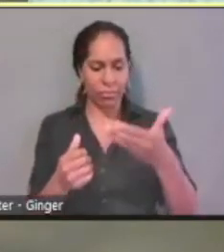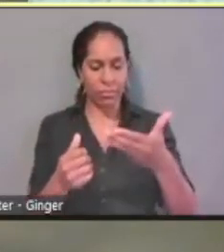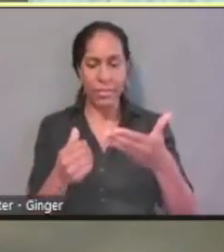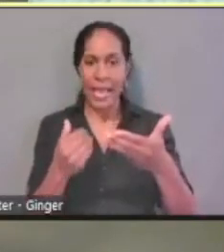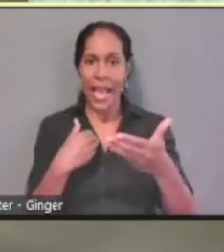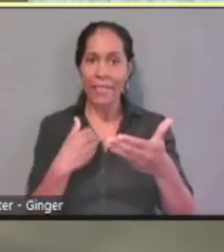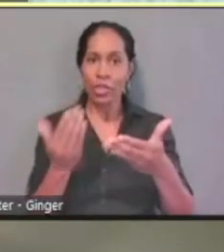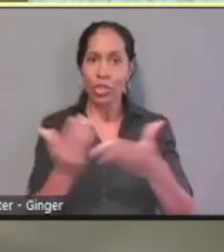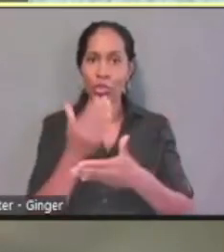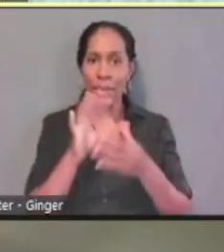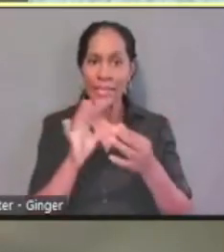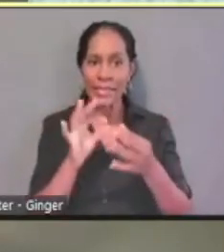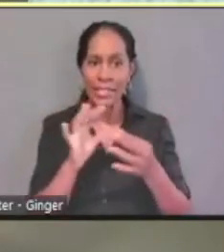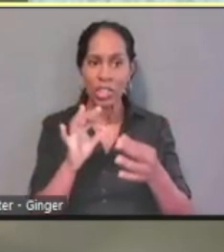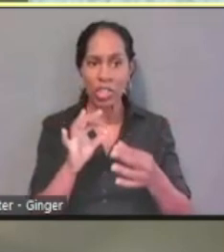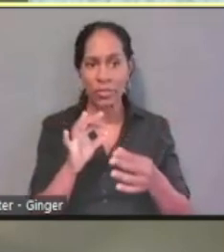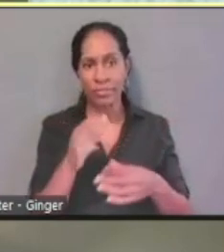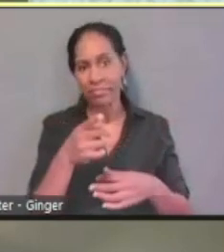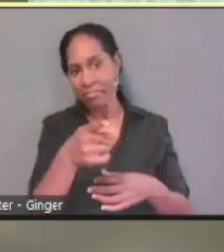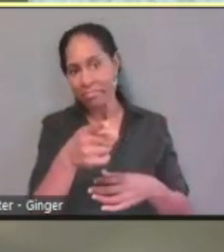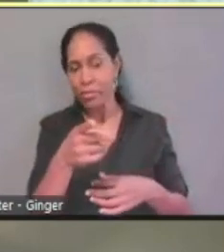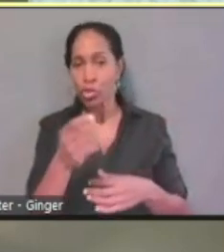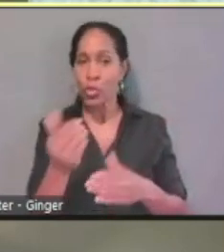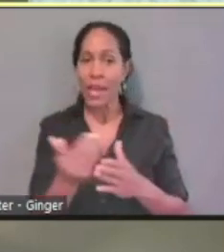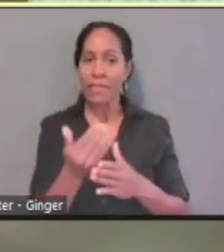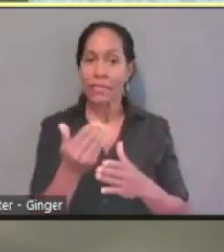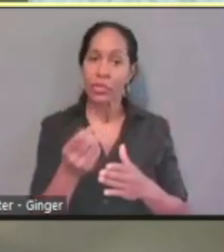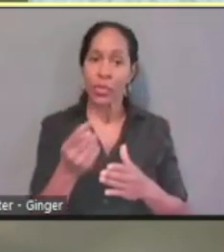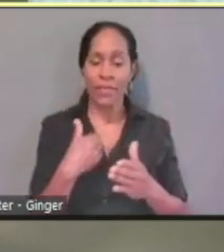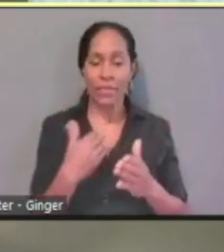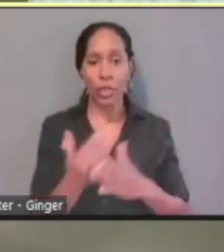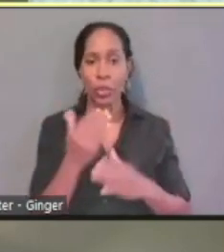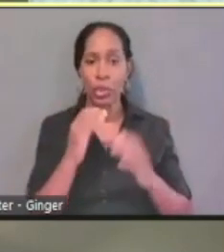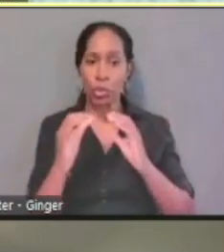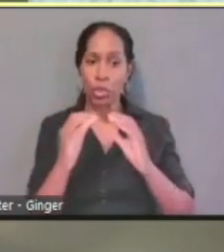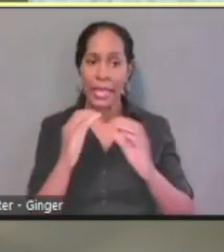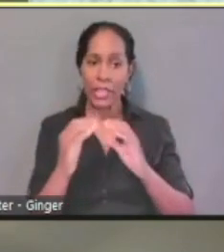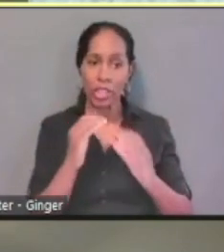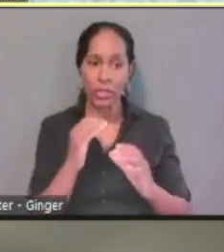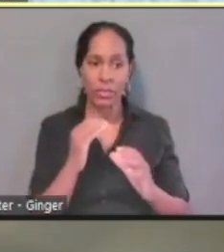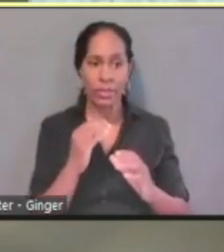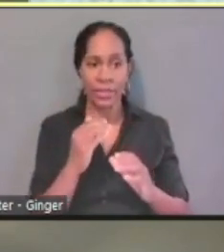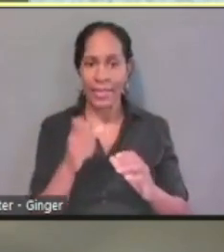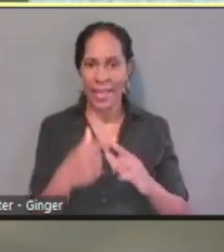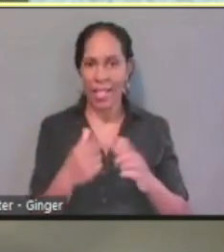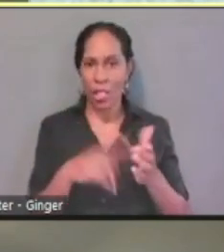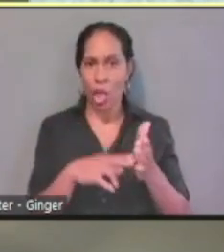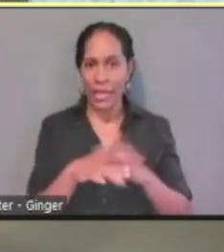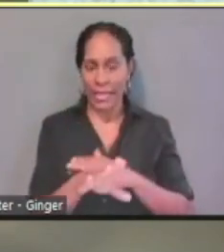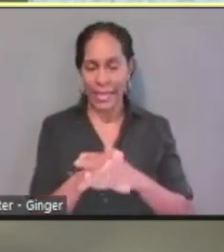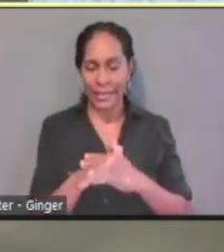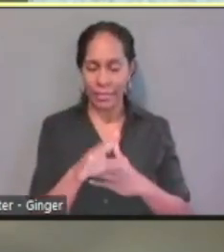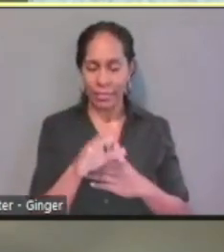It's actually this one, you have a new communication. And then they would see that they could log in and view that communication.